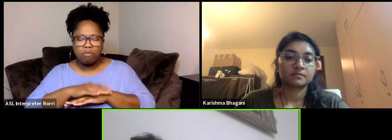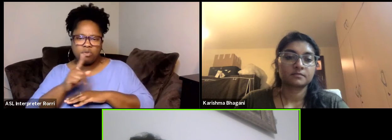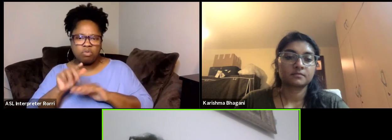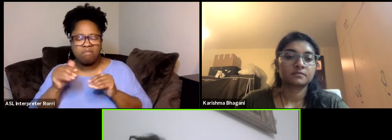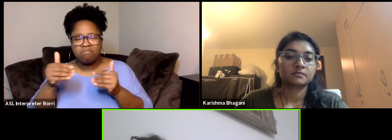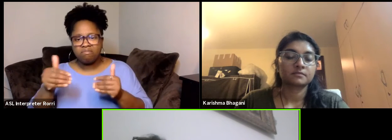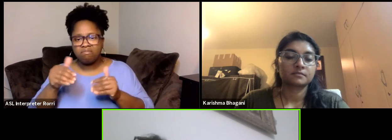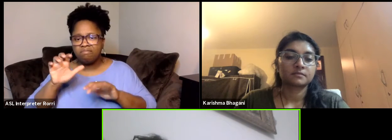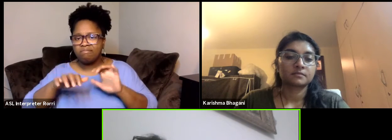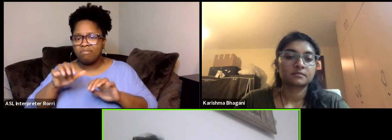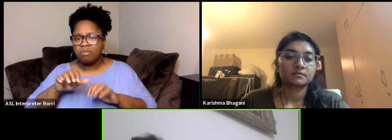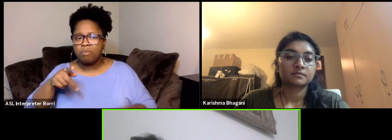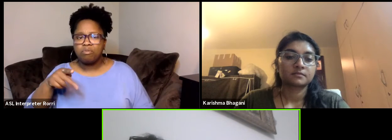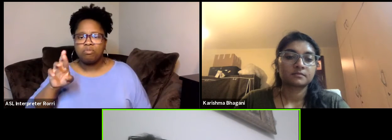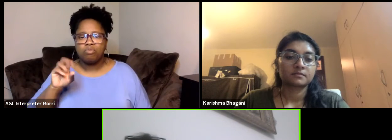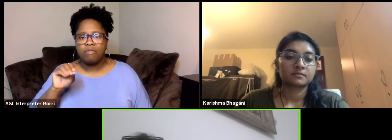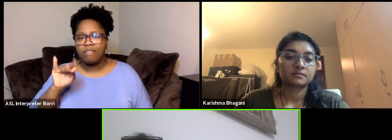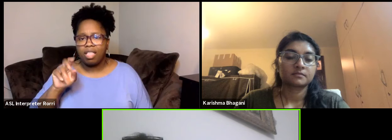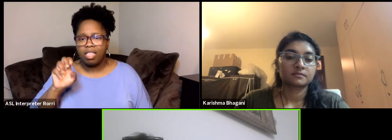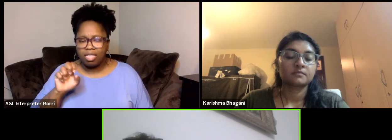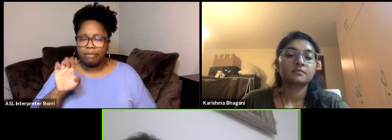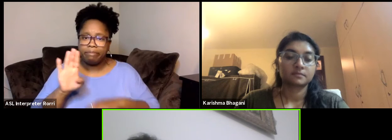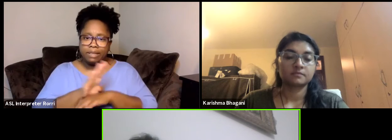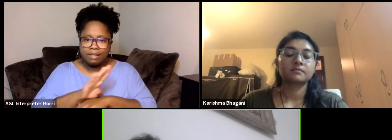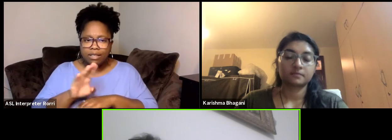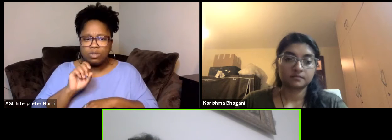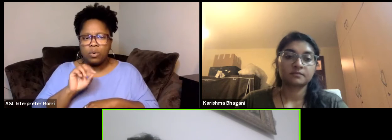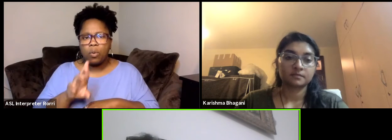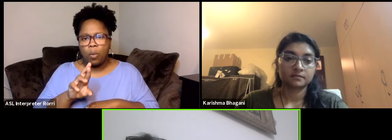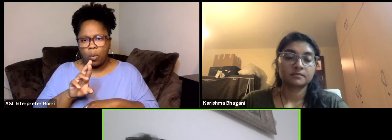as entrepreneur or an NGO, but we also we have a greeting